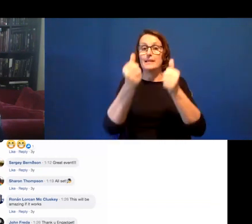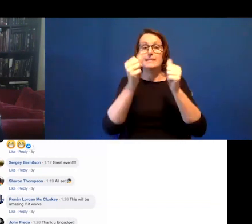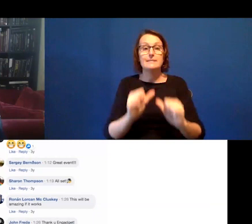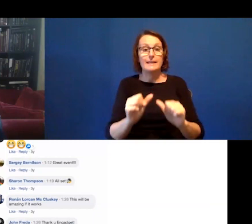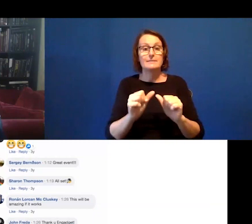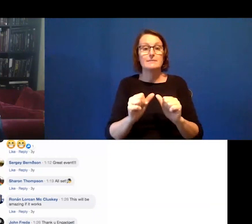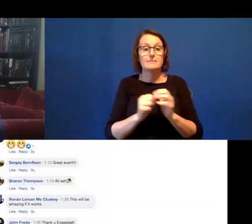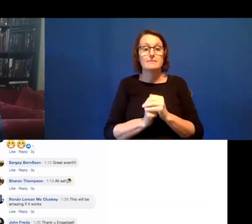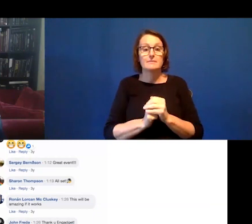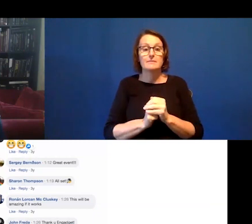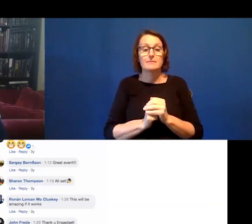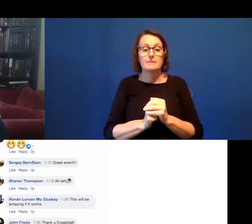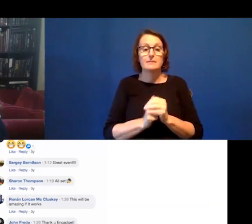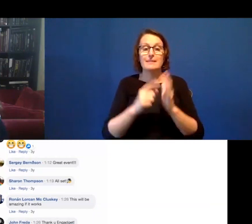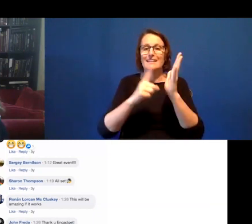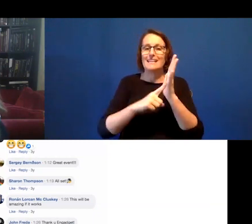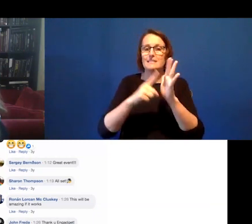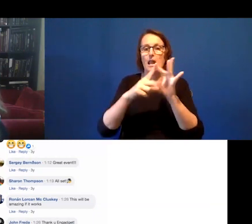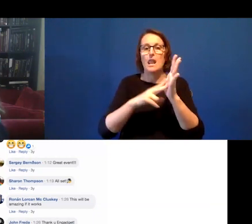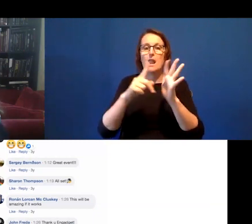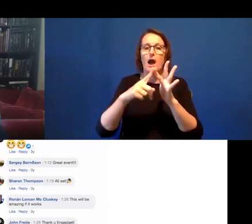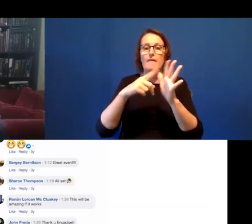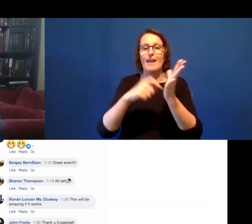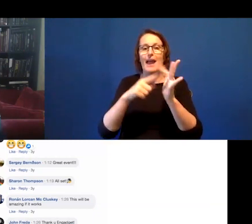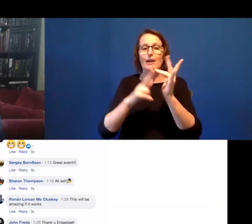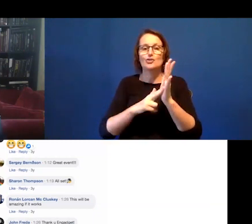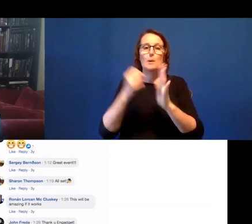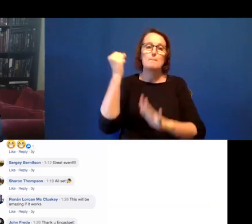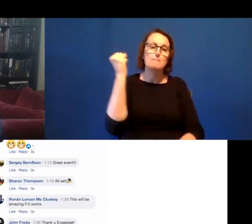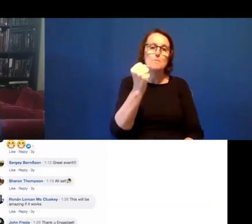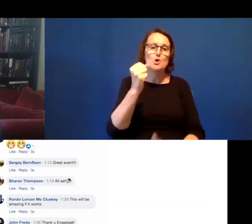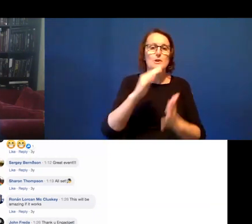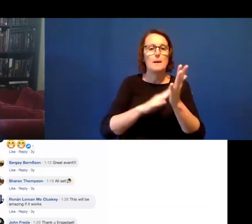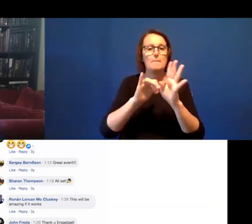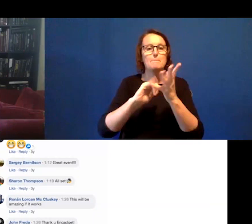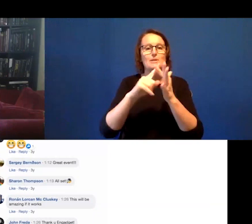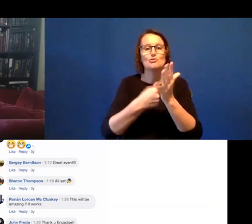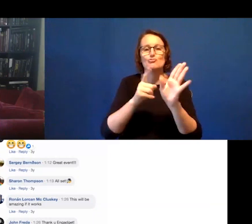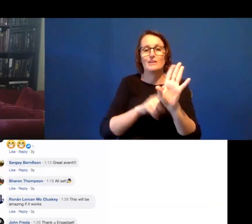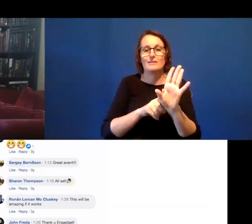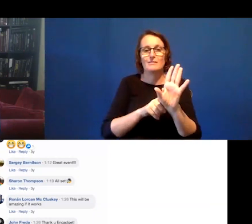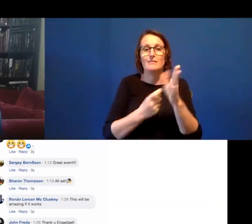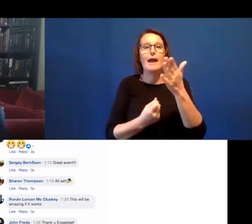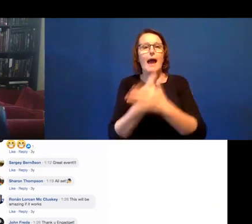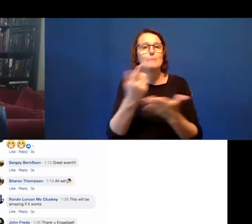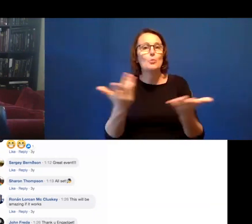interactive live action murder mystery conducted on Facebook. And